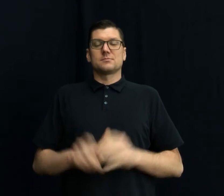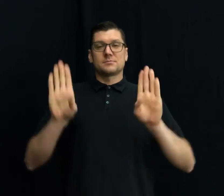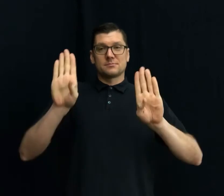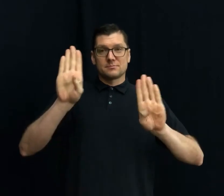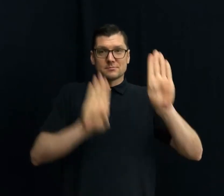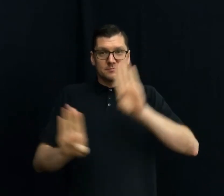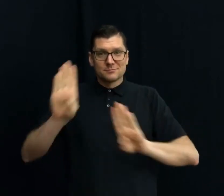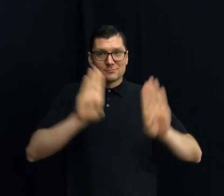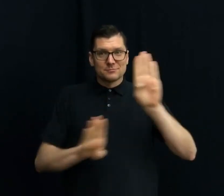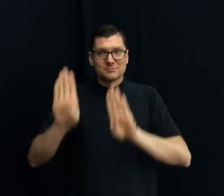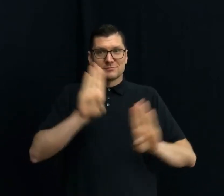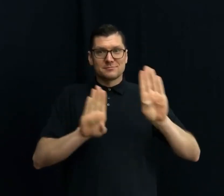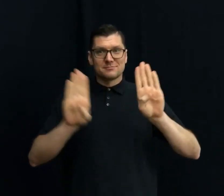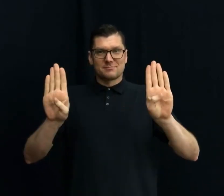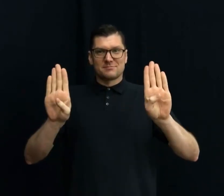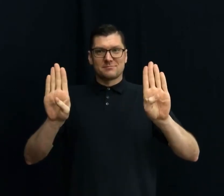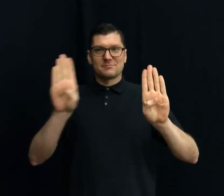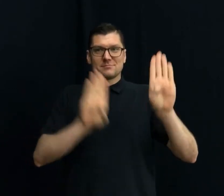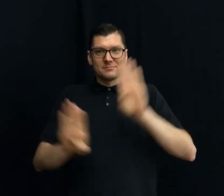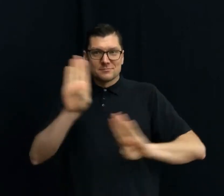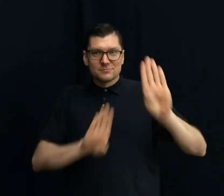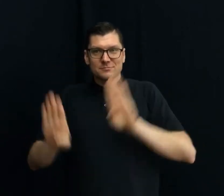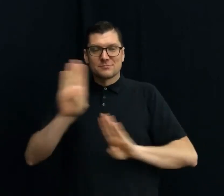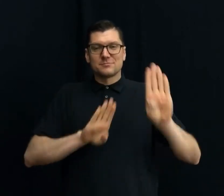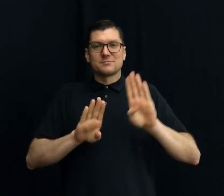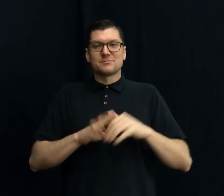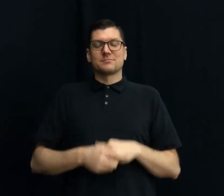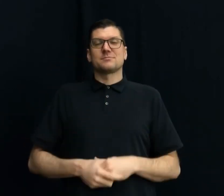BIOLOGY